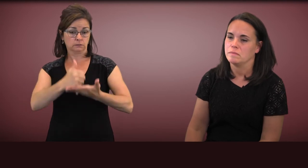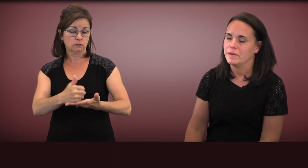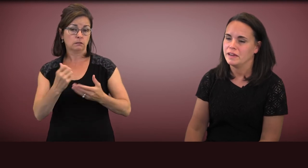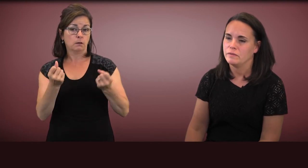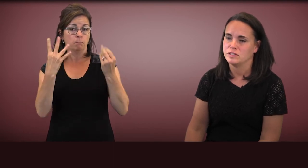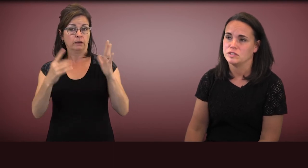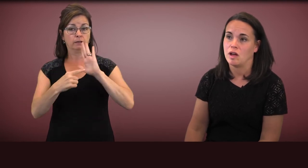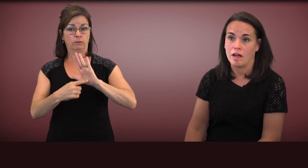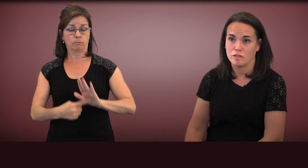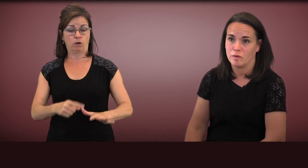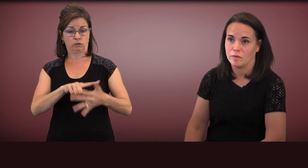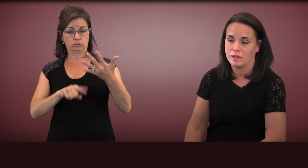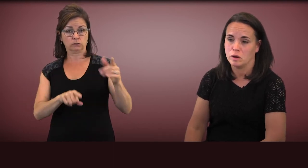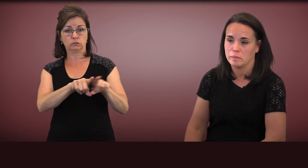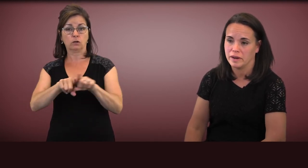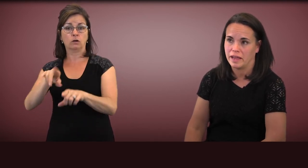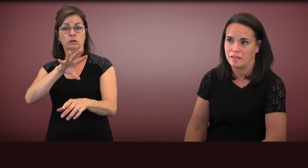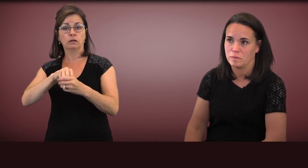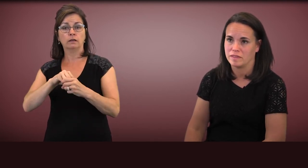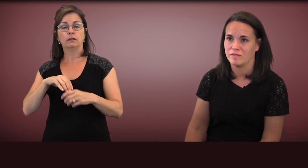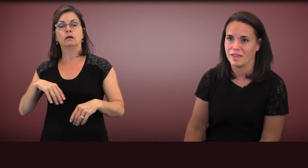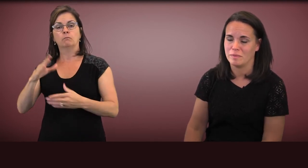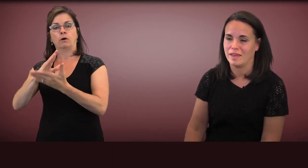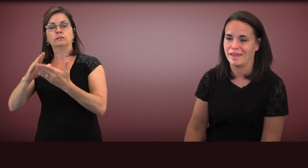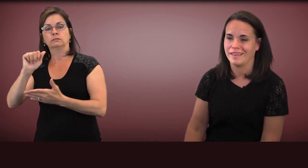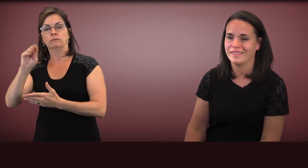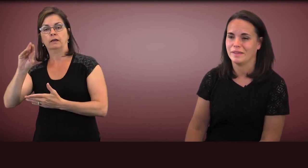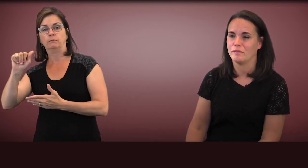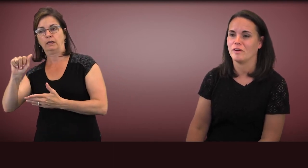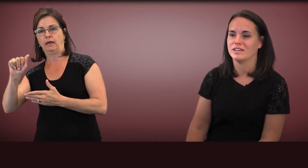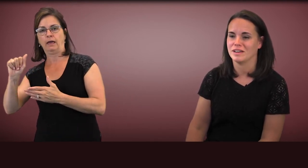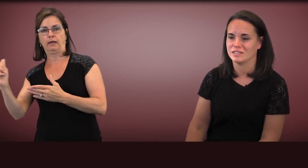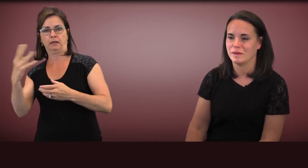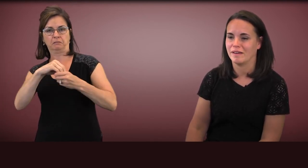many of which also incorporate aspects of ABA, that we've already talked about,